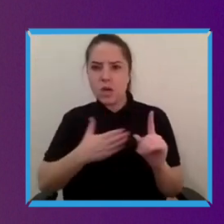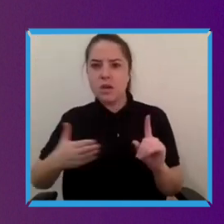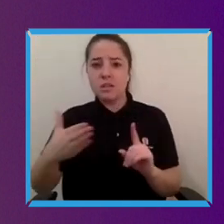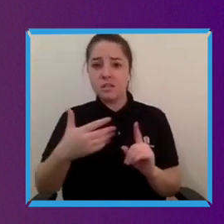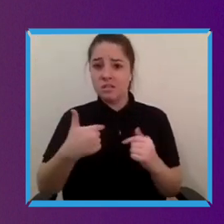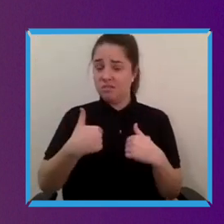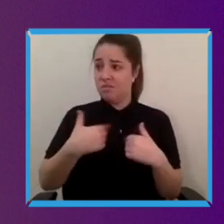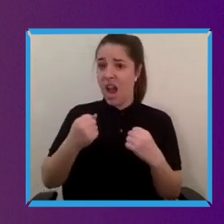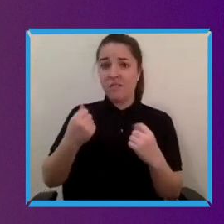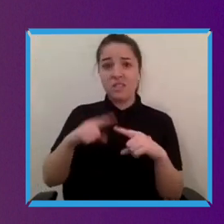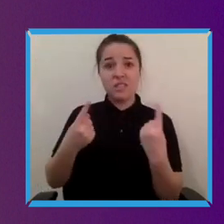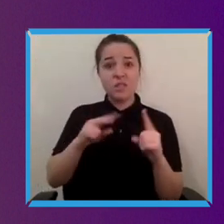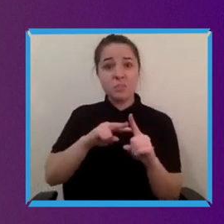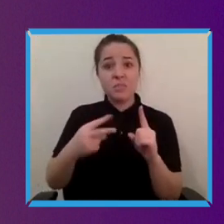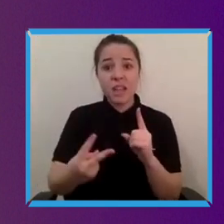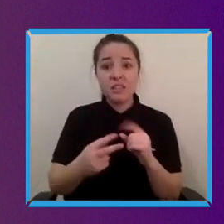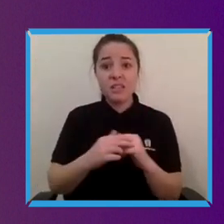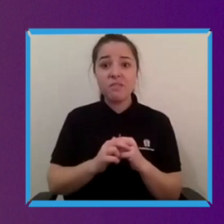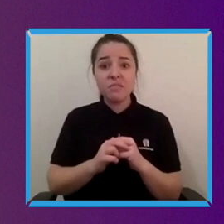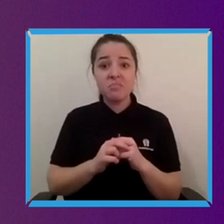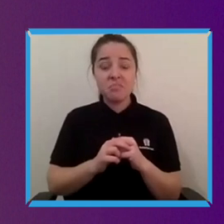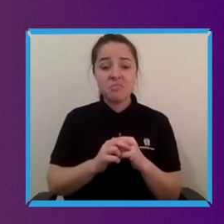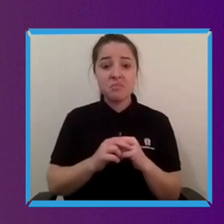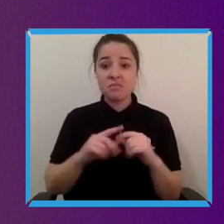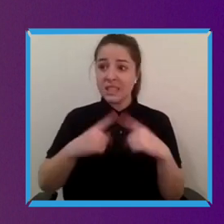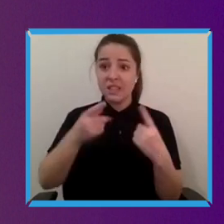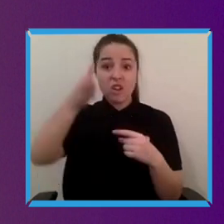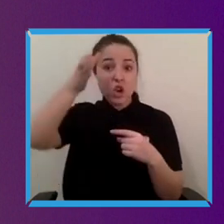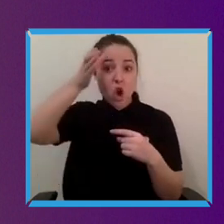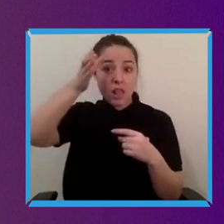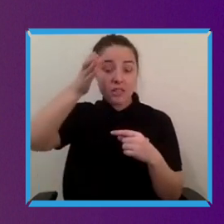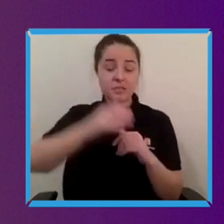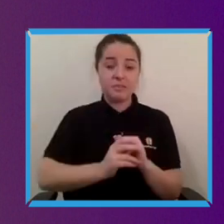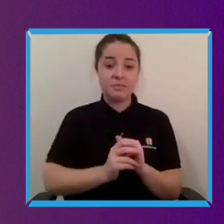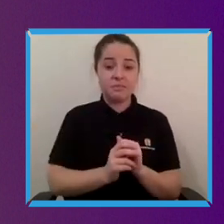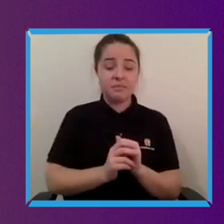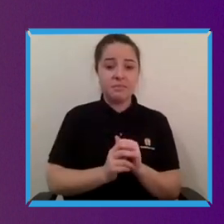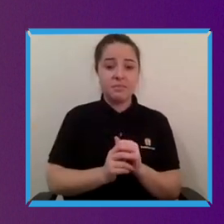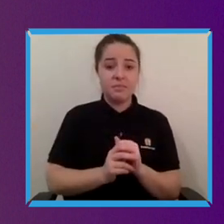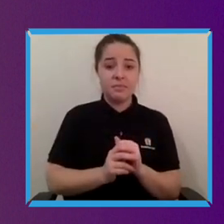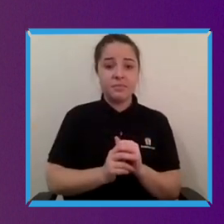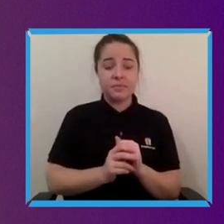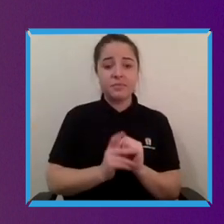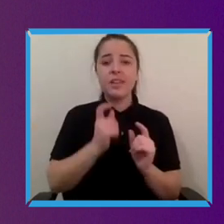different kind of knowledge and that can actually be used it's partly as we were talking about earlier the the need to include